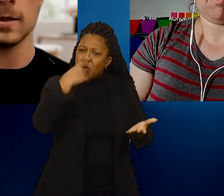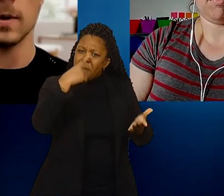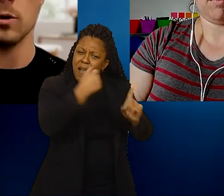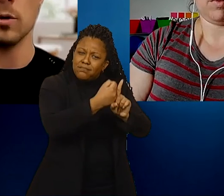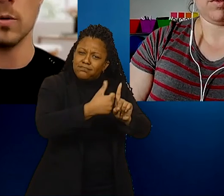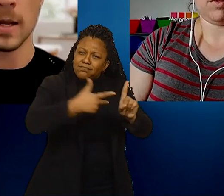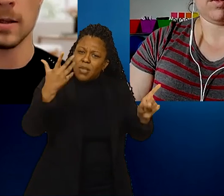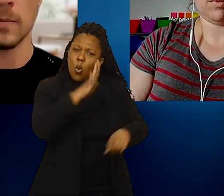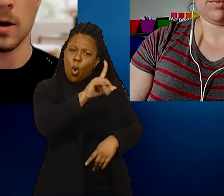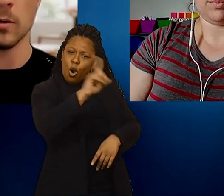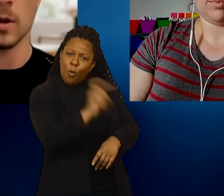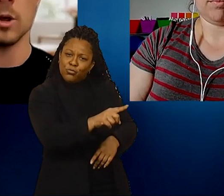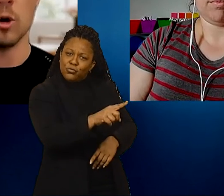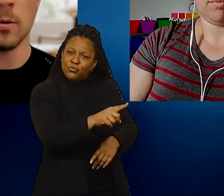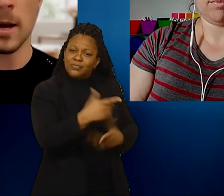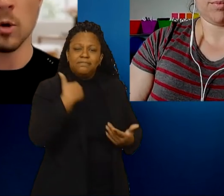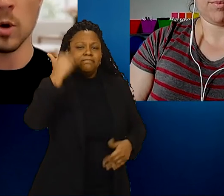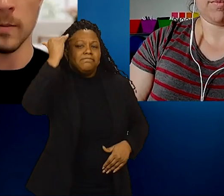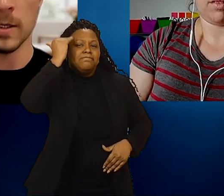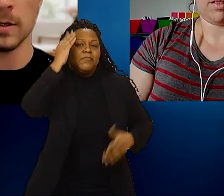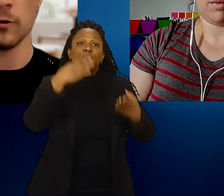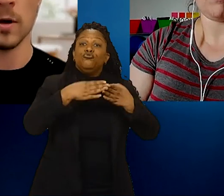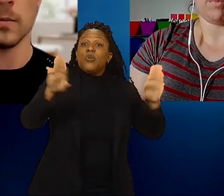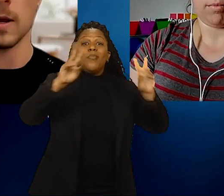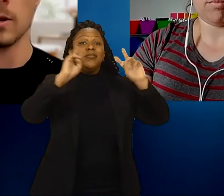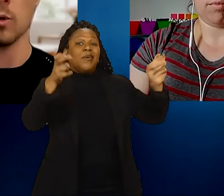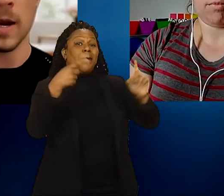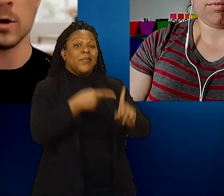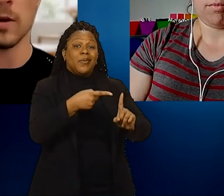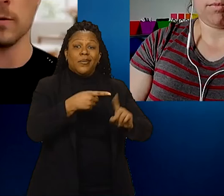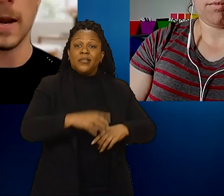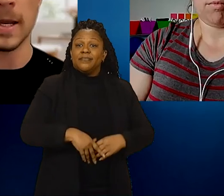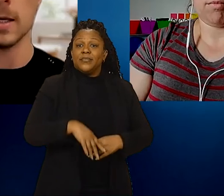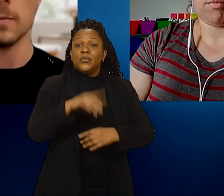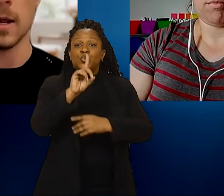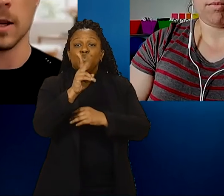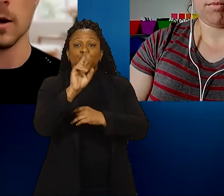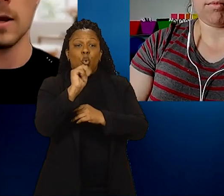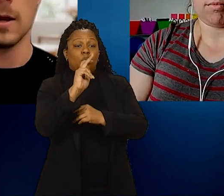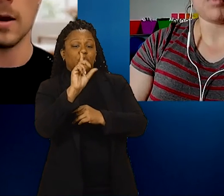I mean, I know you asked about durable medical equipment and the rate going from Medicaid to Medicare.